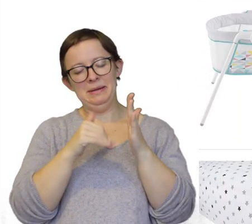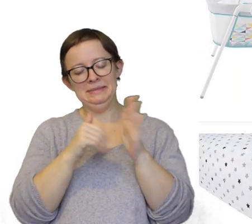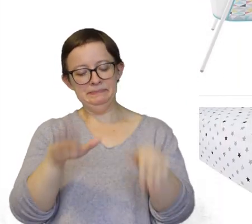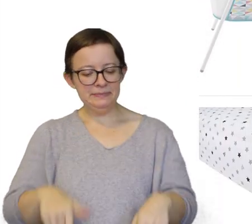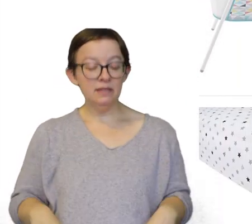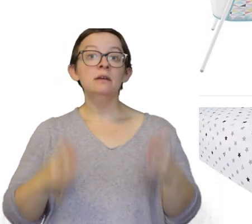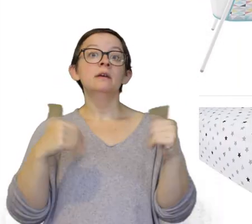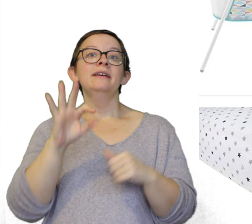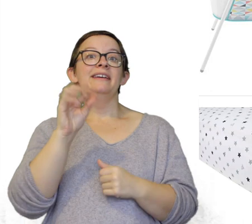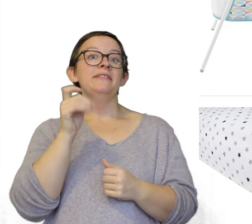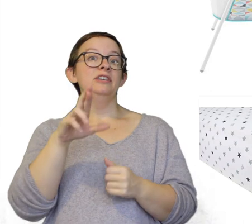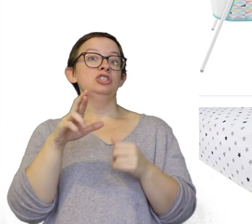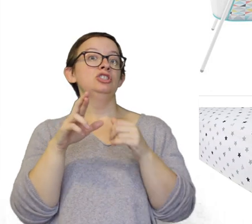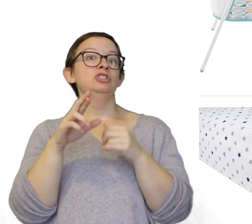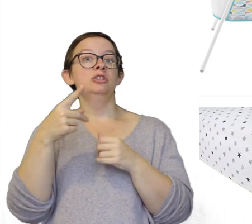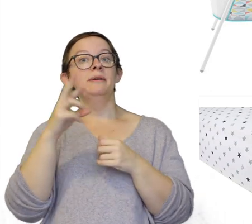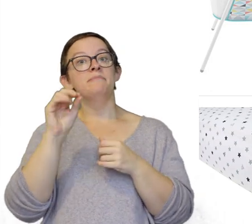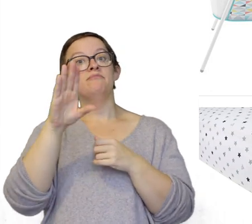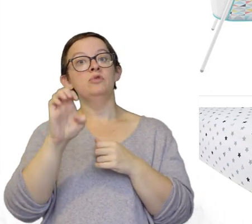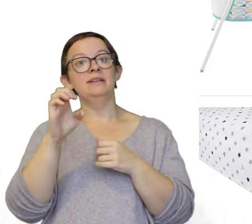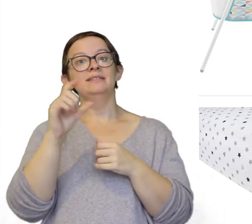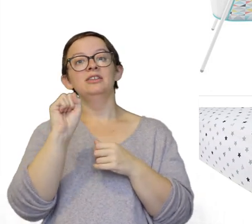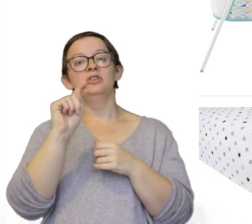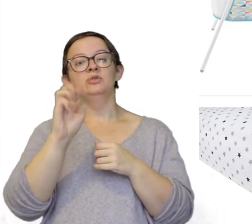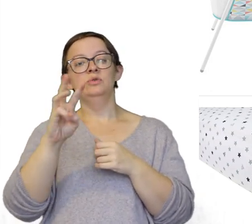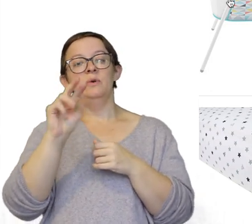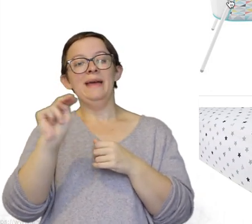Um, Fisher-Price Stow n' Go Bassinet. Really love this.